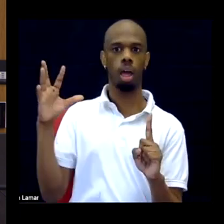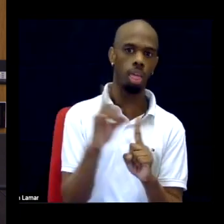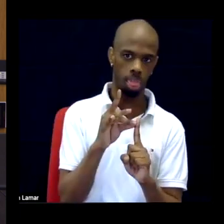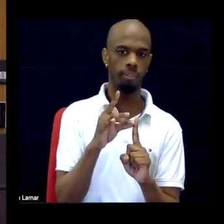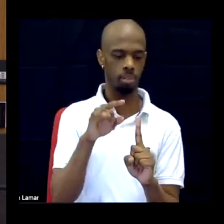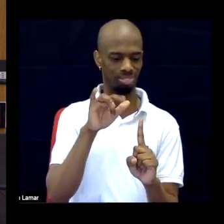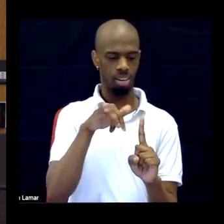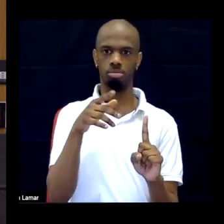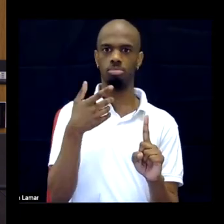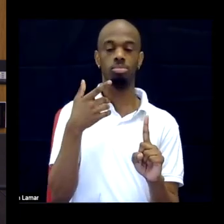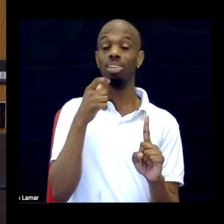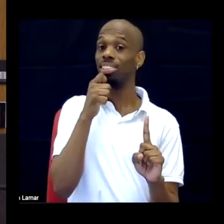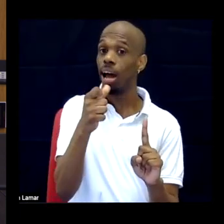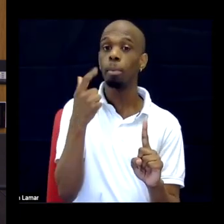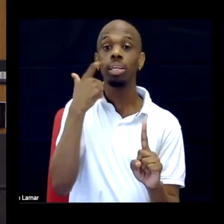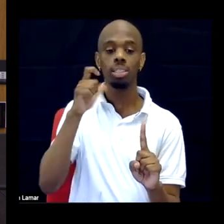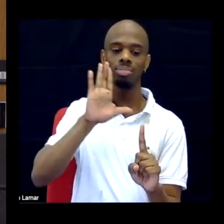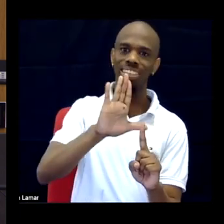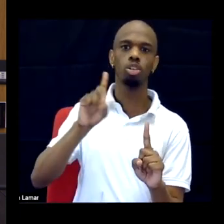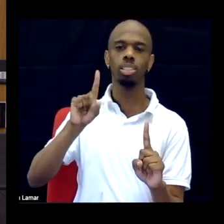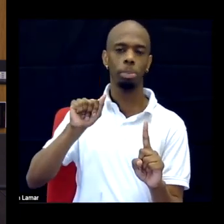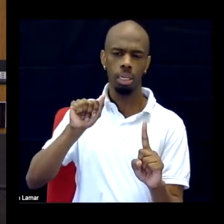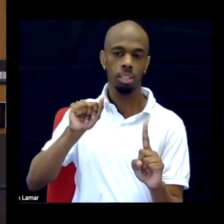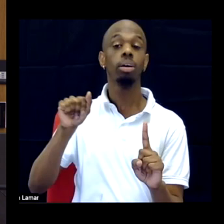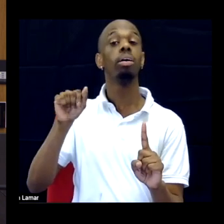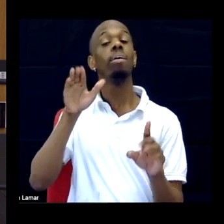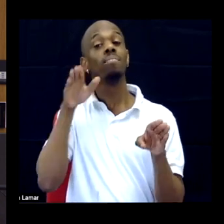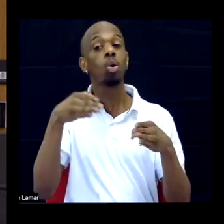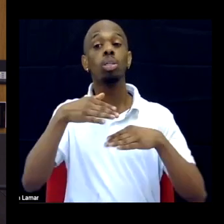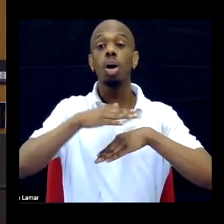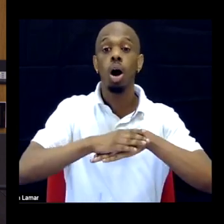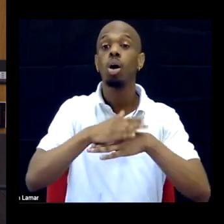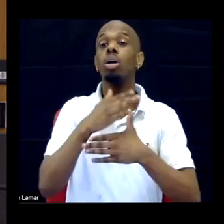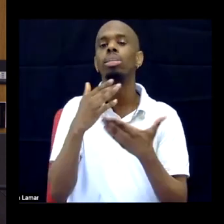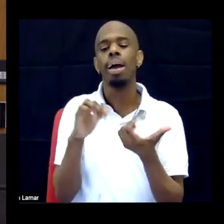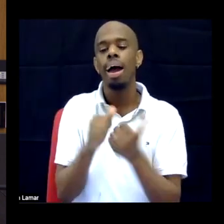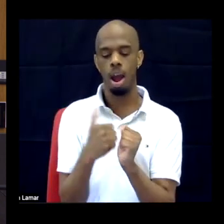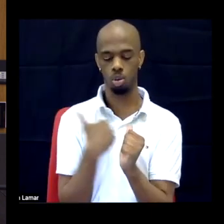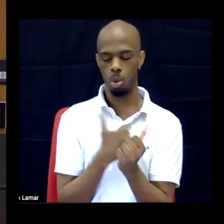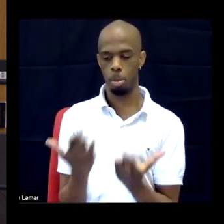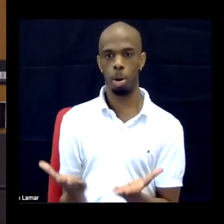not necessarily because of disability, is to focus on how do we provide long-term support?